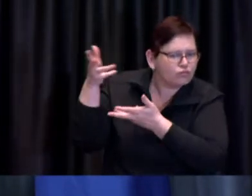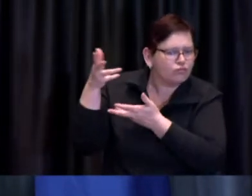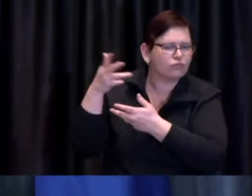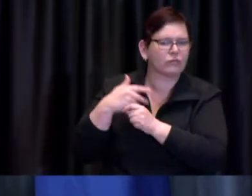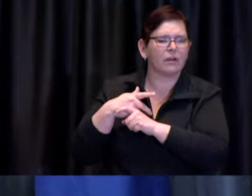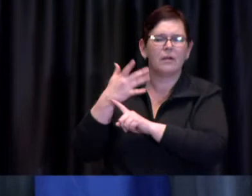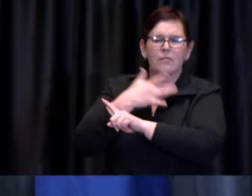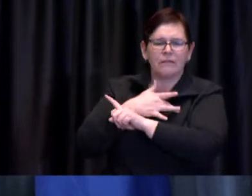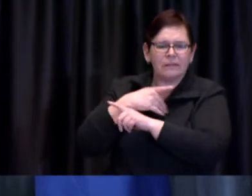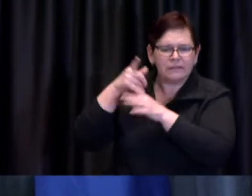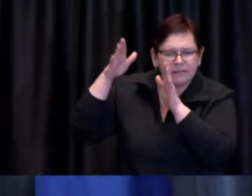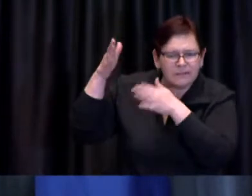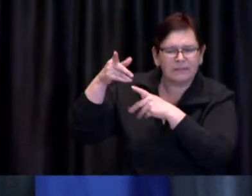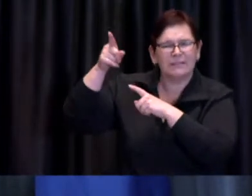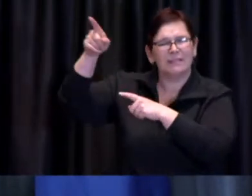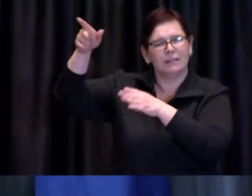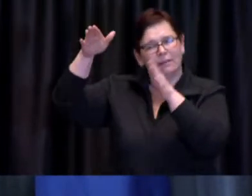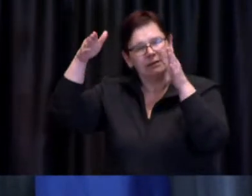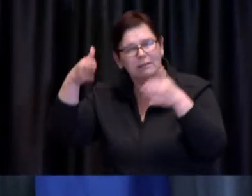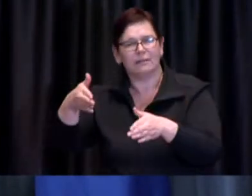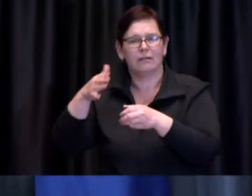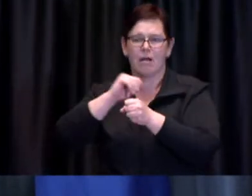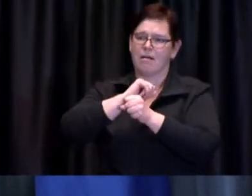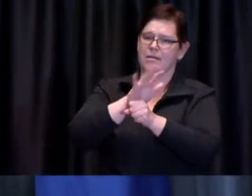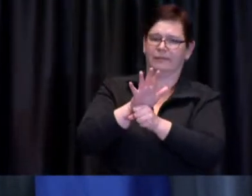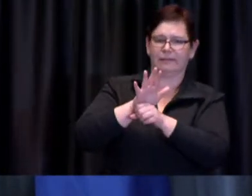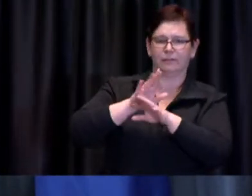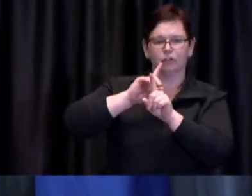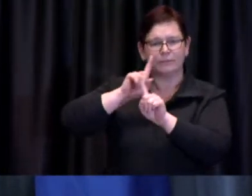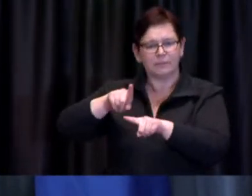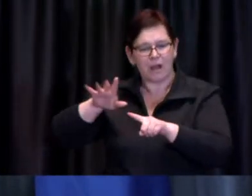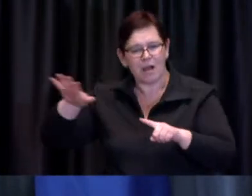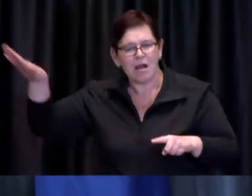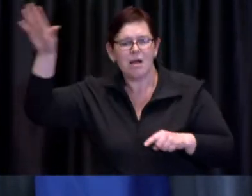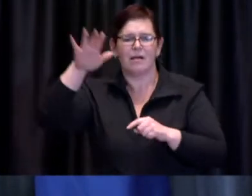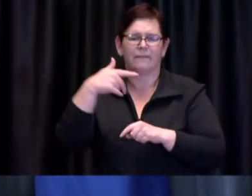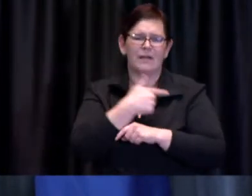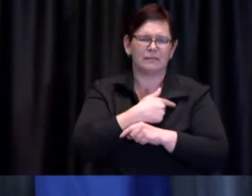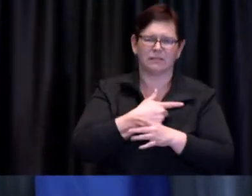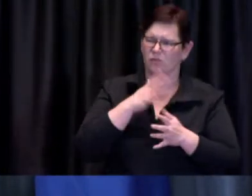response including the rollout of vaccination on a regular basis so I look forward to having